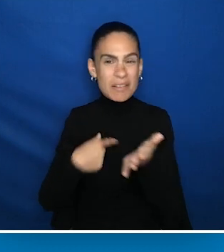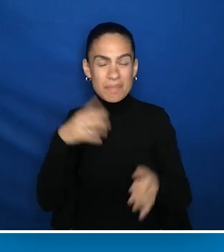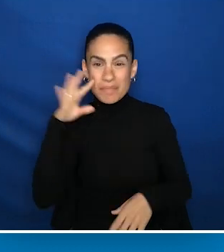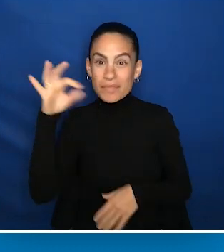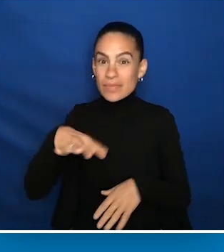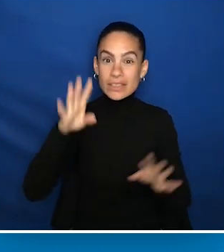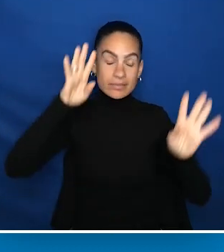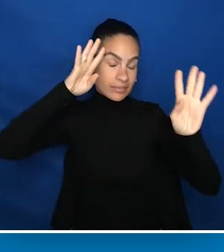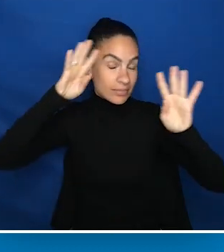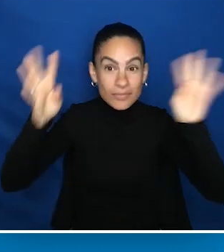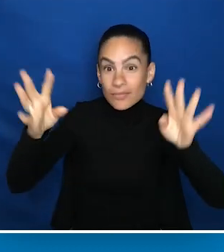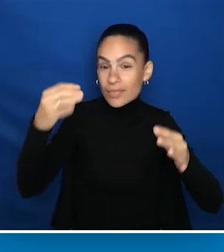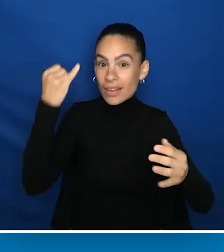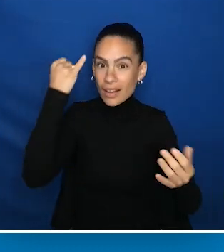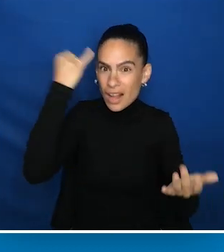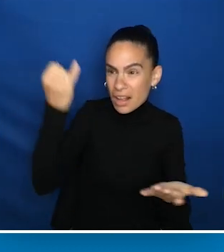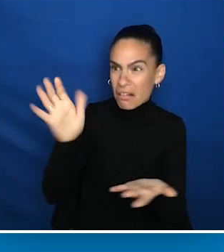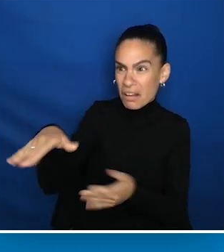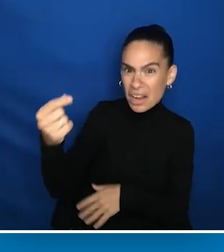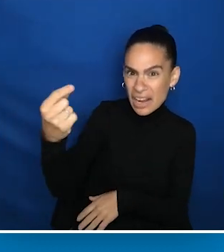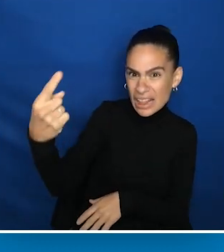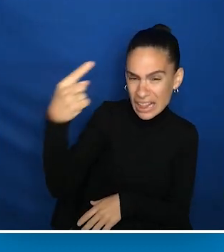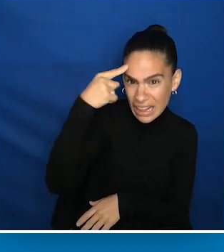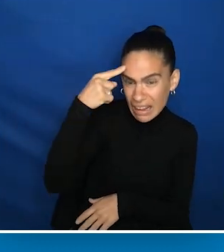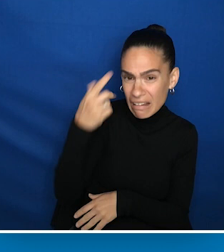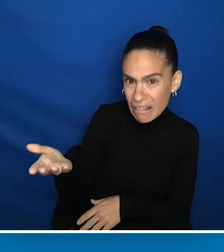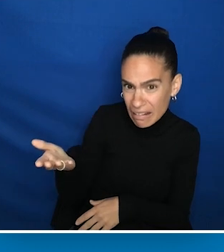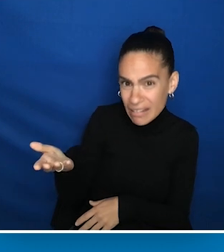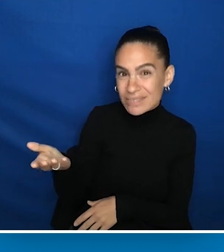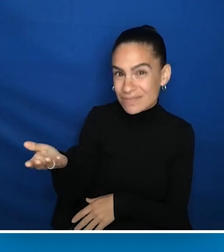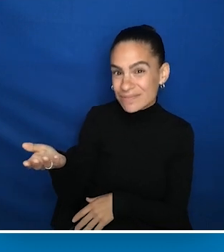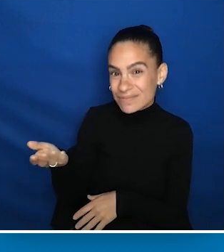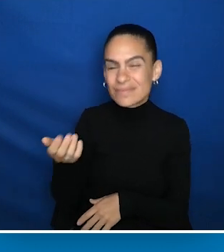Sometimes I'd throw out some ideas that were like, wild out there and said, "Okay, what do you all think about this?"